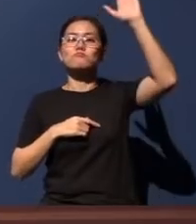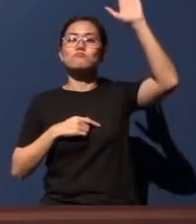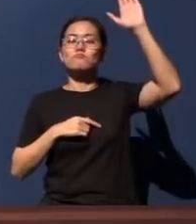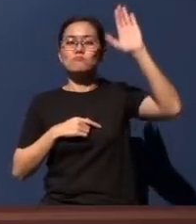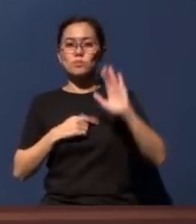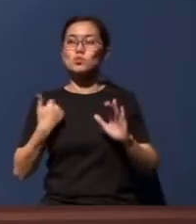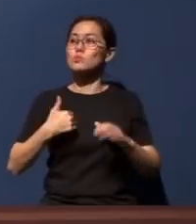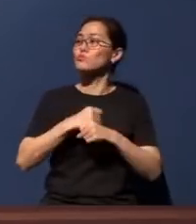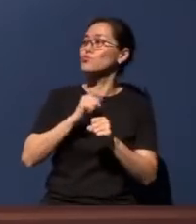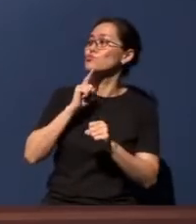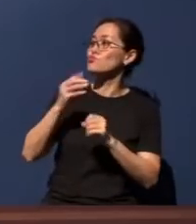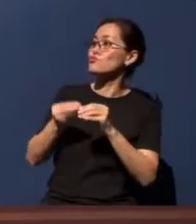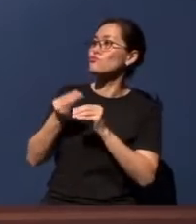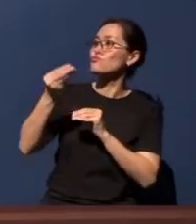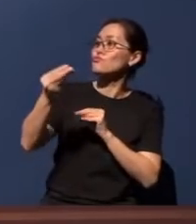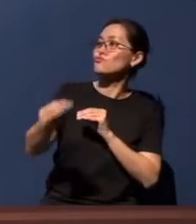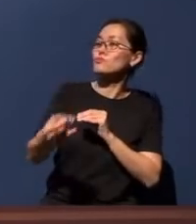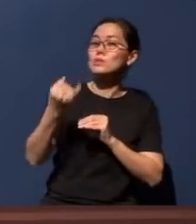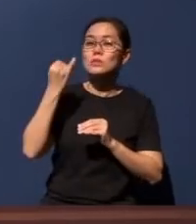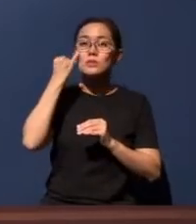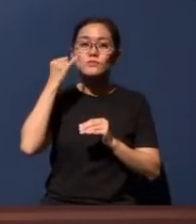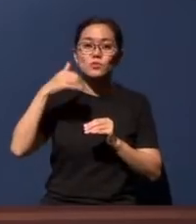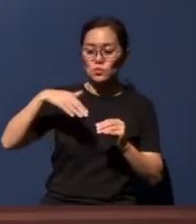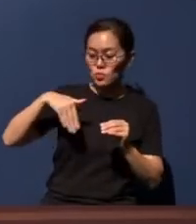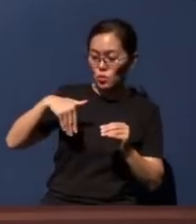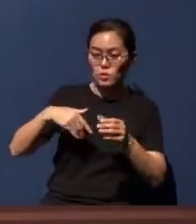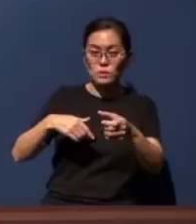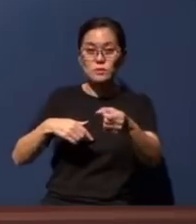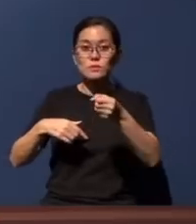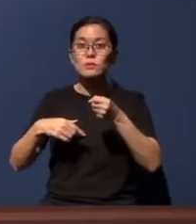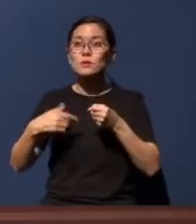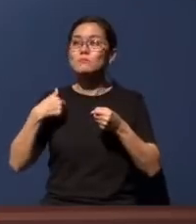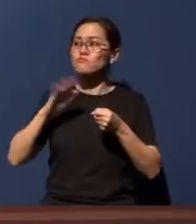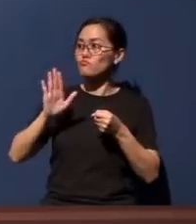that you have one. So just put your hand high if you have none, for those of you who are here.